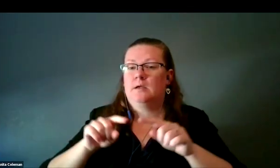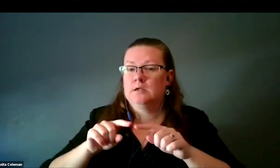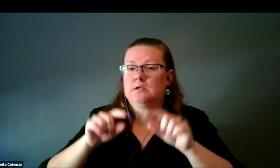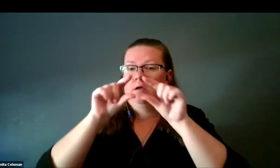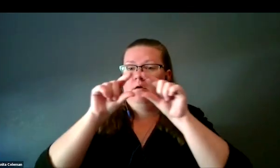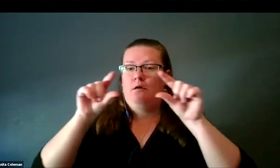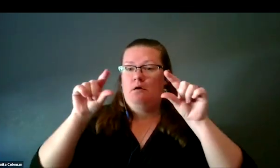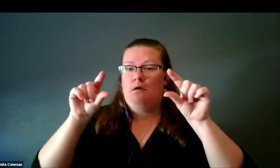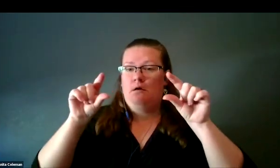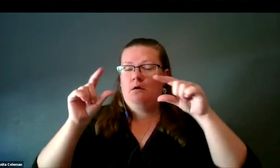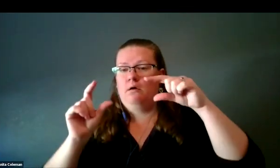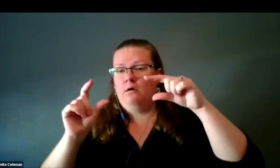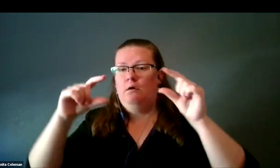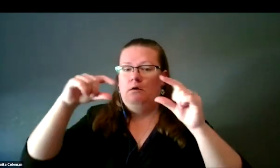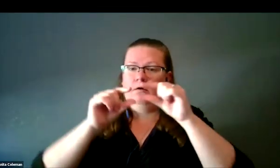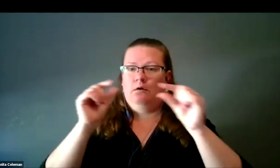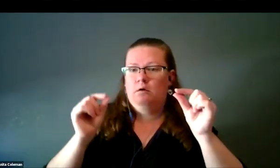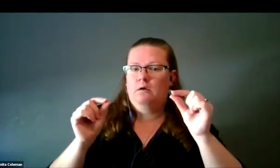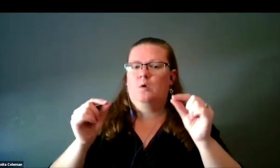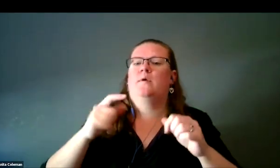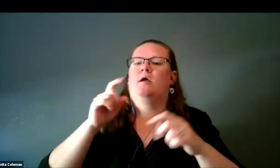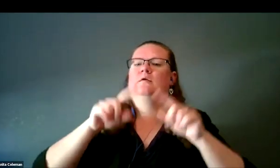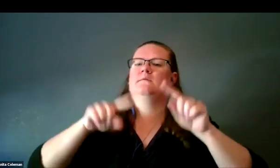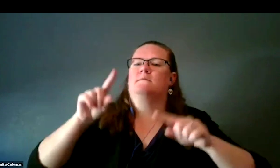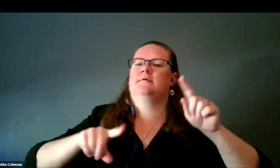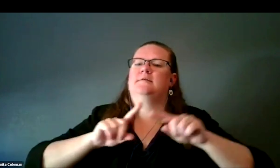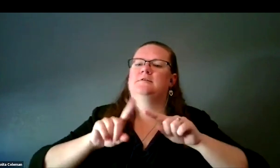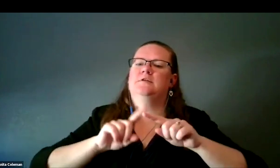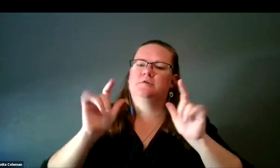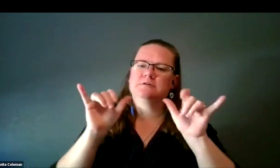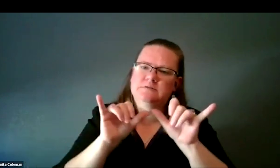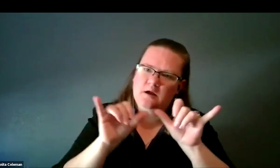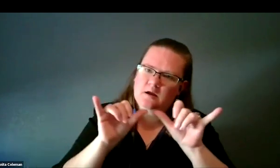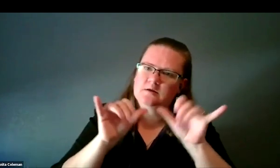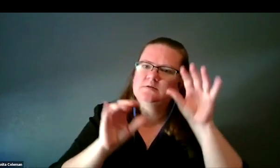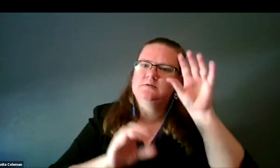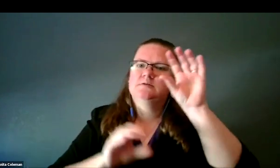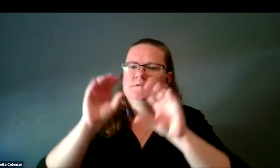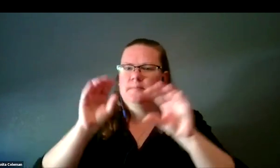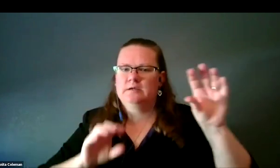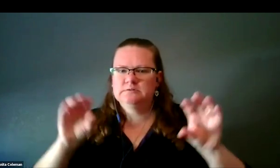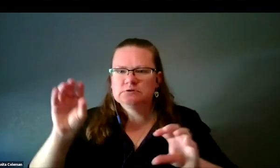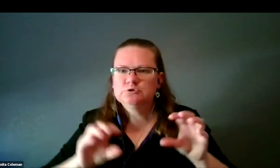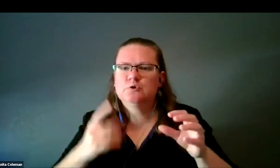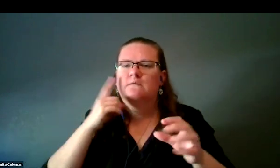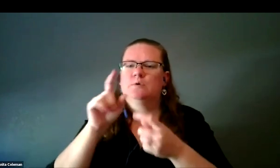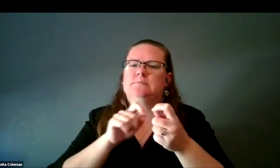We had to vary the diameter, the height, and the spacing for creating roughness or smoothness.